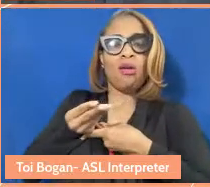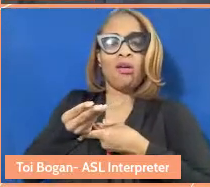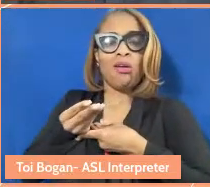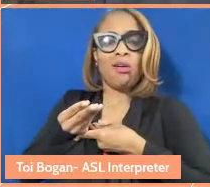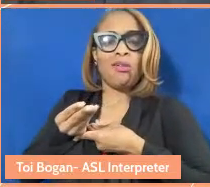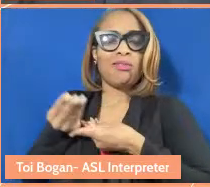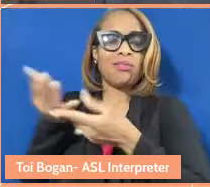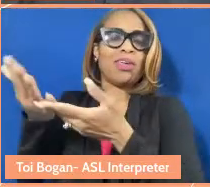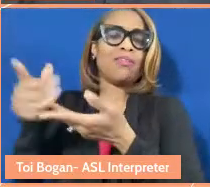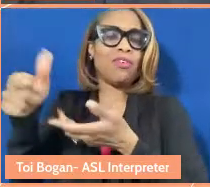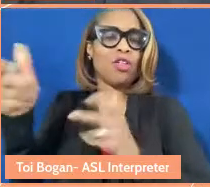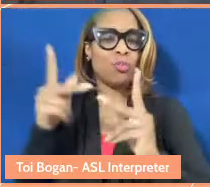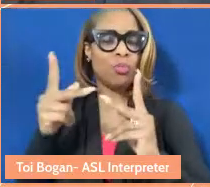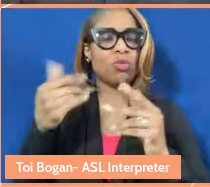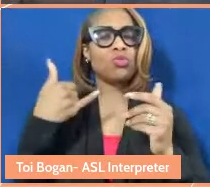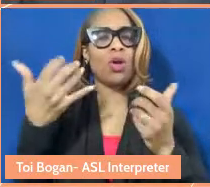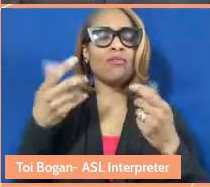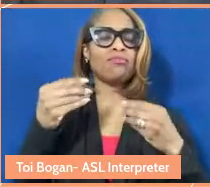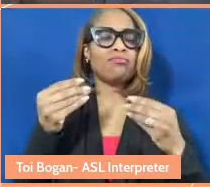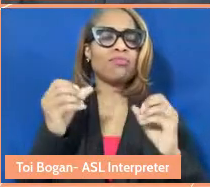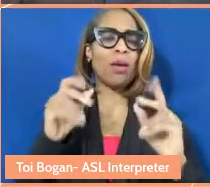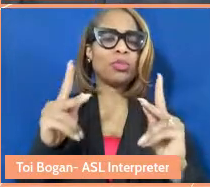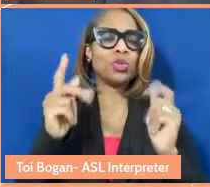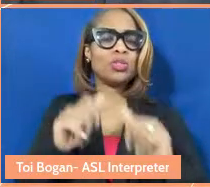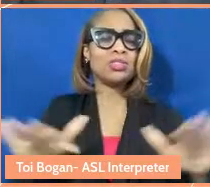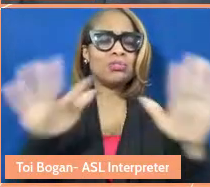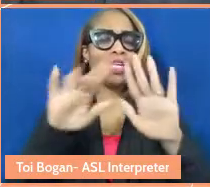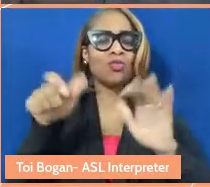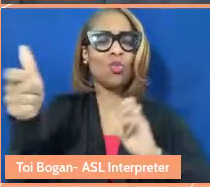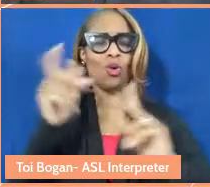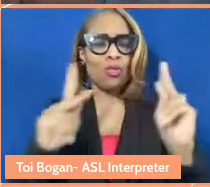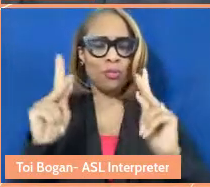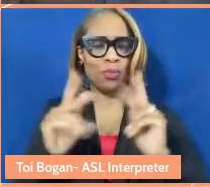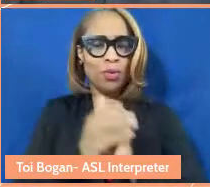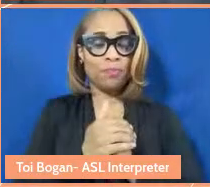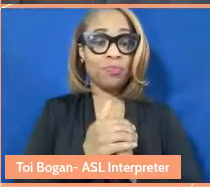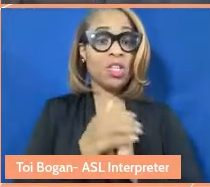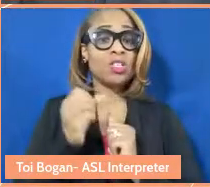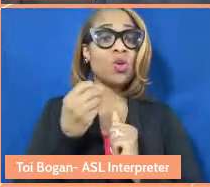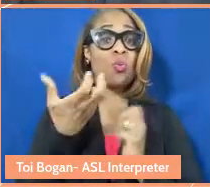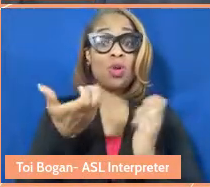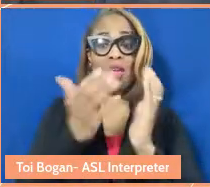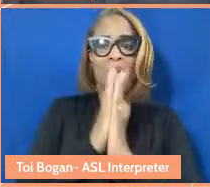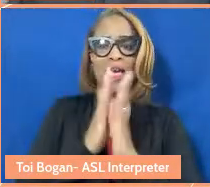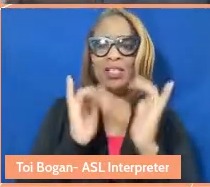and opportunity and independence for others? And so I wanted to ask about how care has